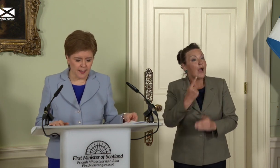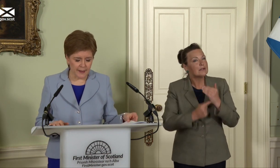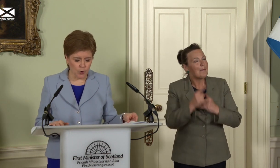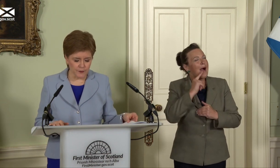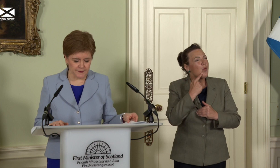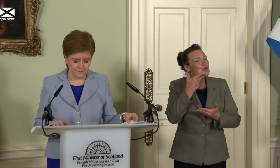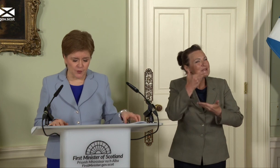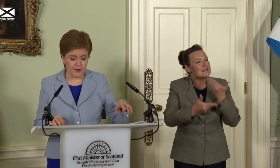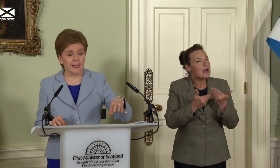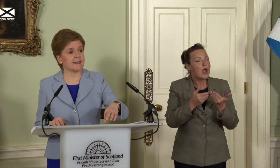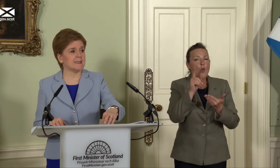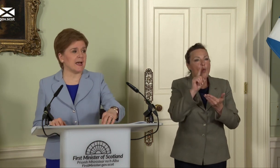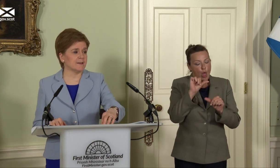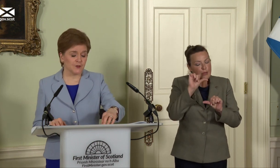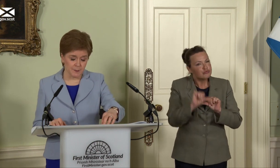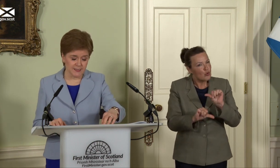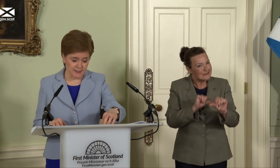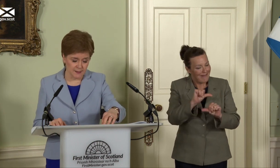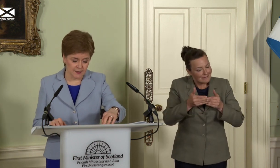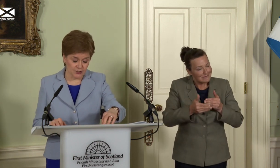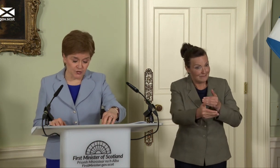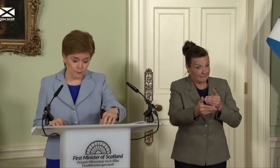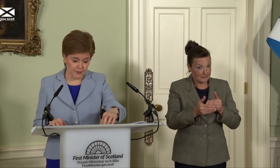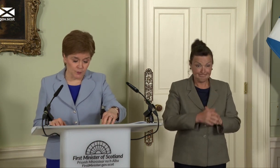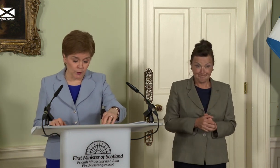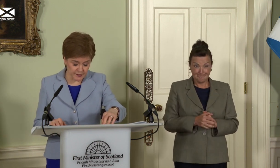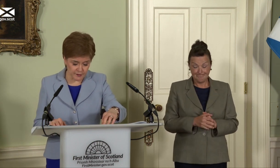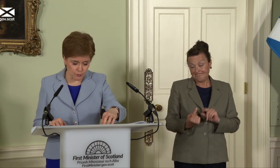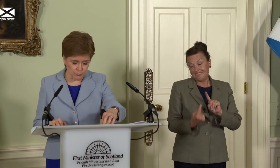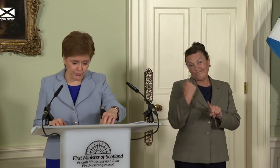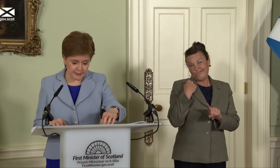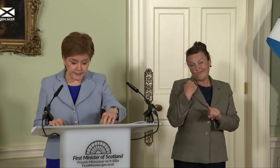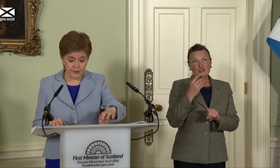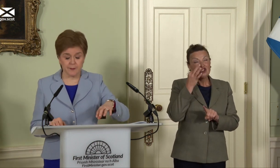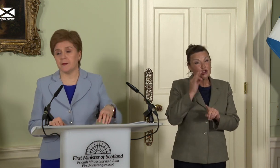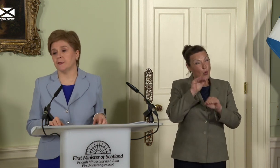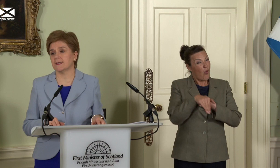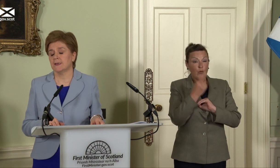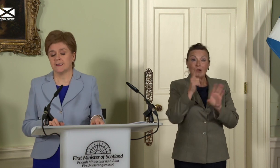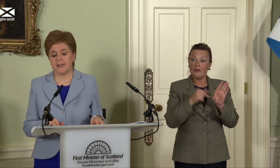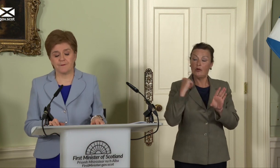I was re-elected as First Minister just over one year ago on a clear commitment to give the